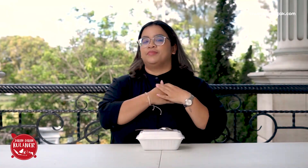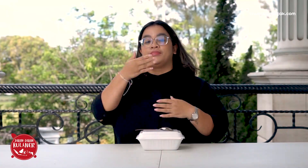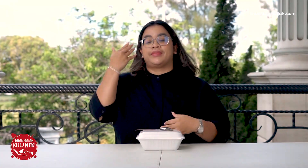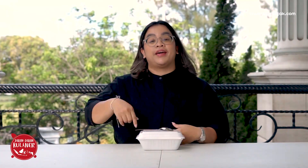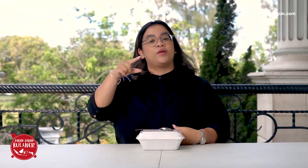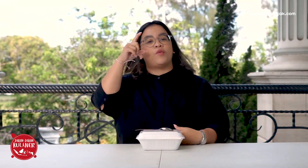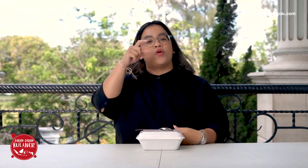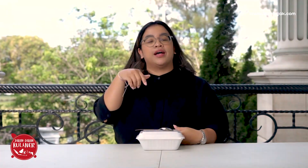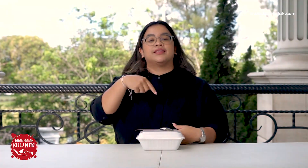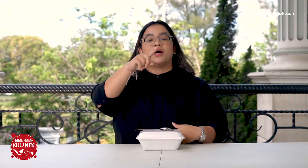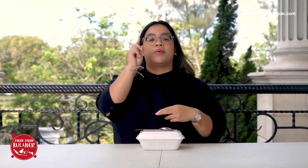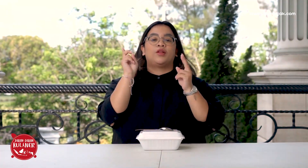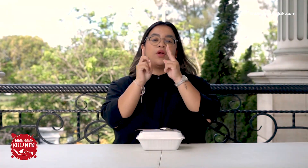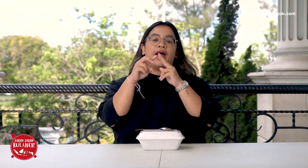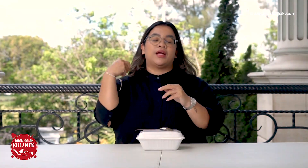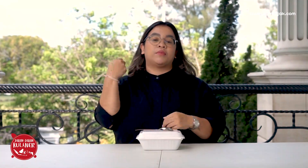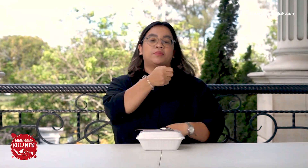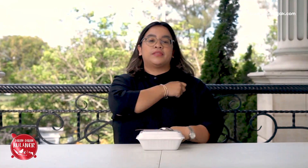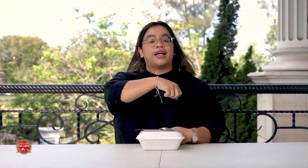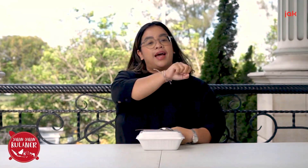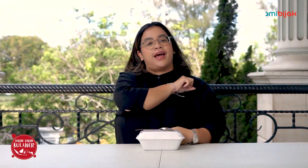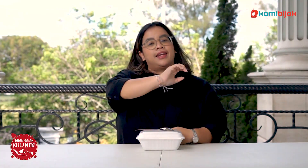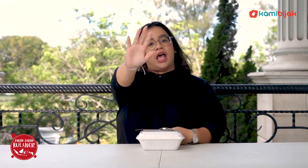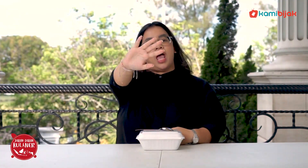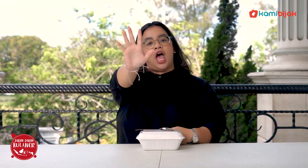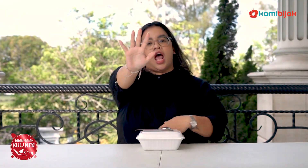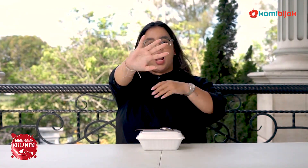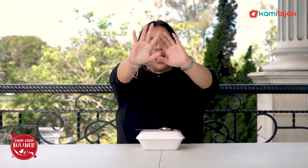I am Deborah from KamiBijak. See you again. Bye!